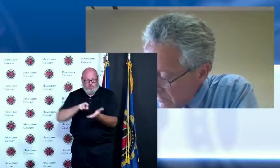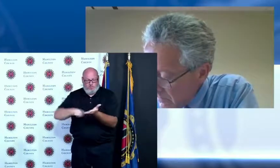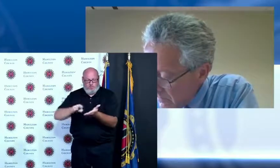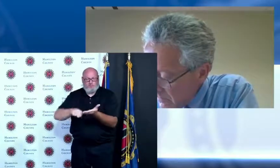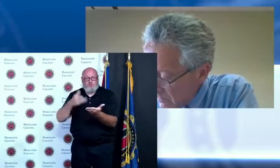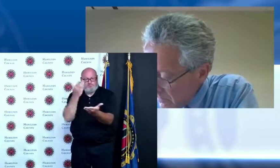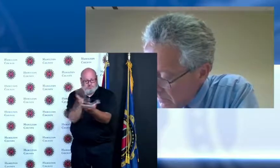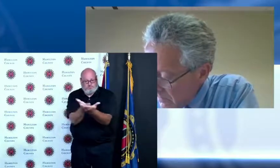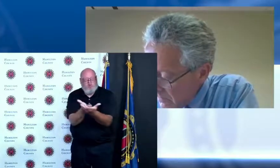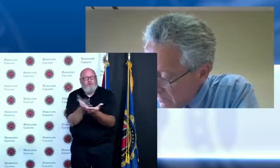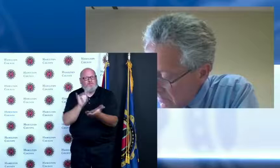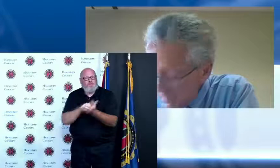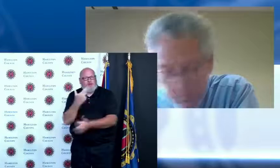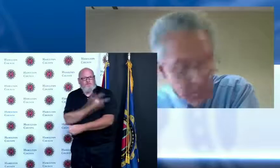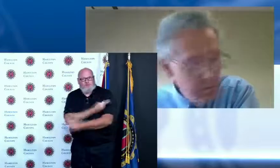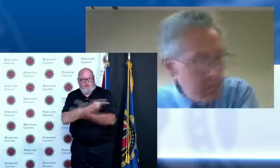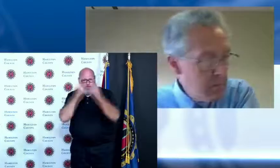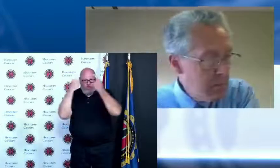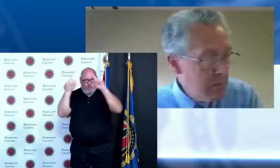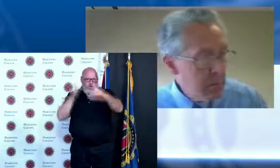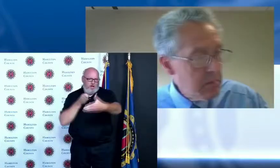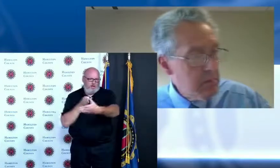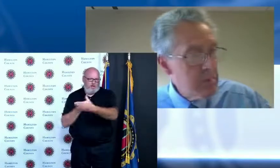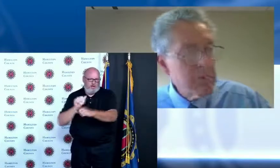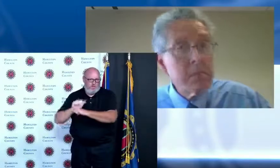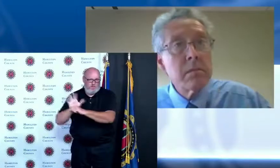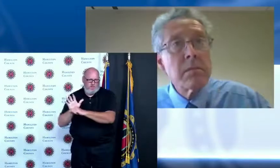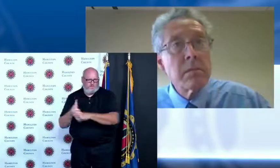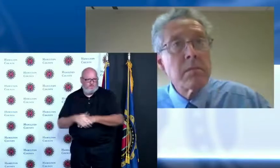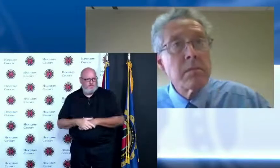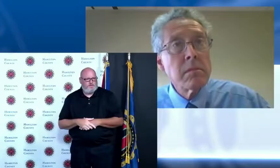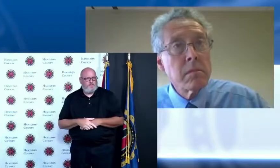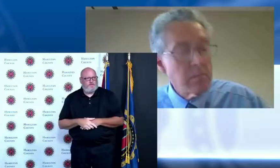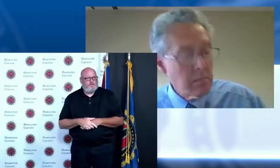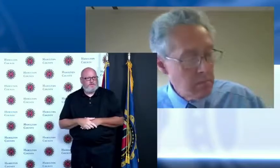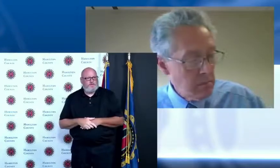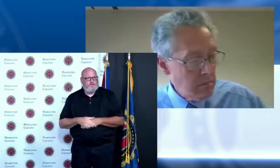that does not choose to get vaccinated and that's their choice as shared just a few moments ago